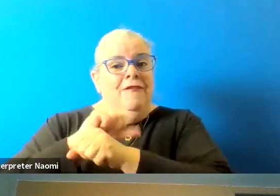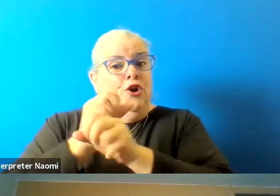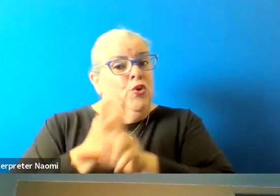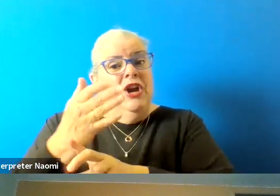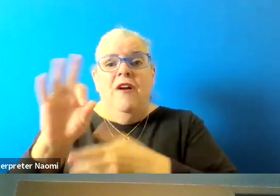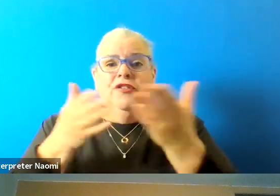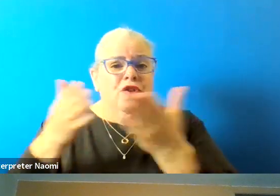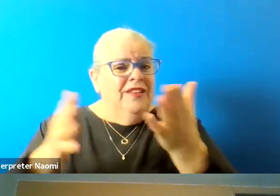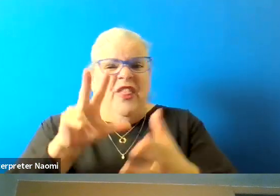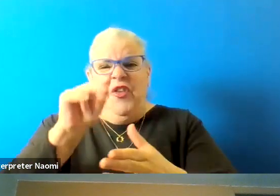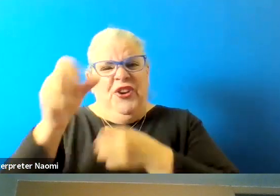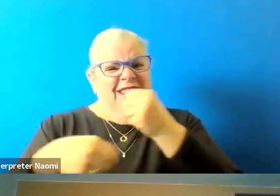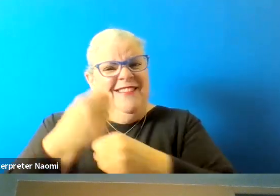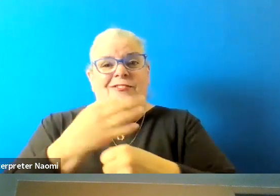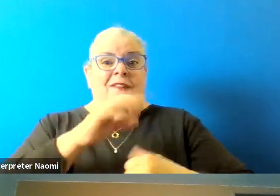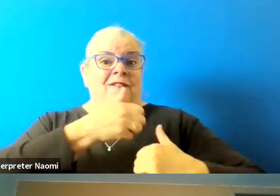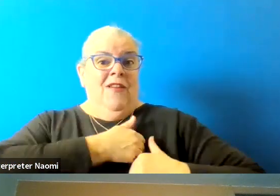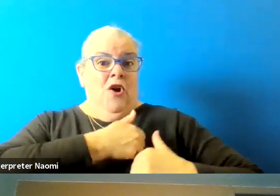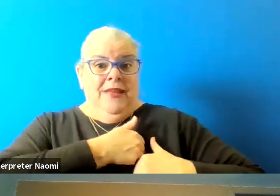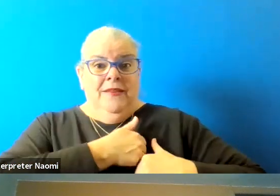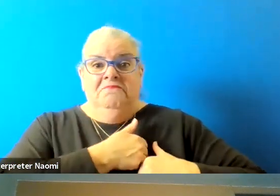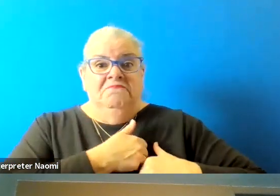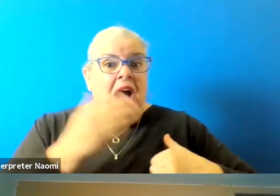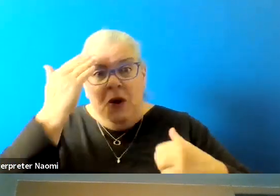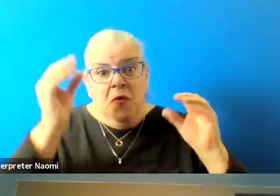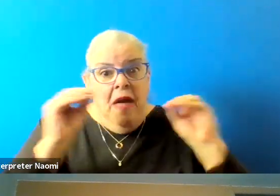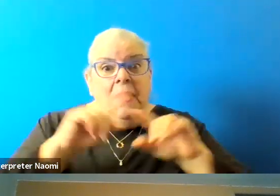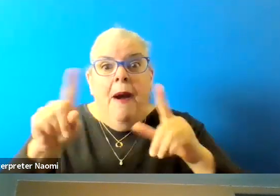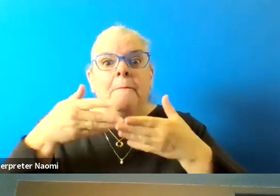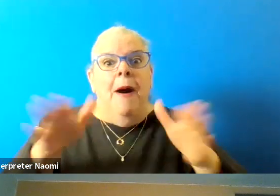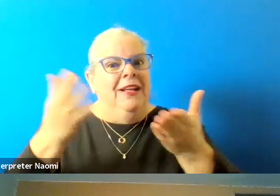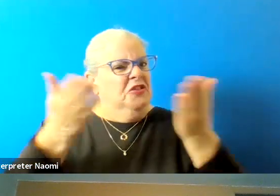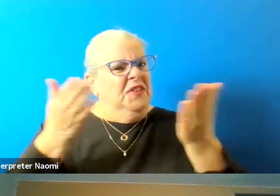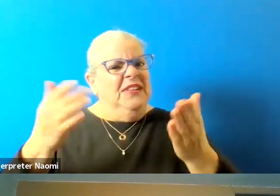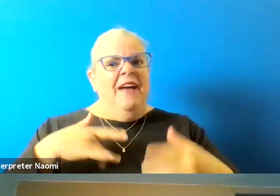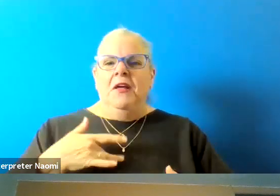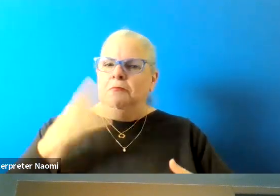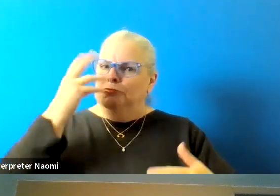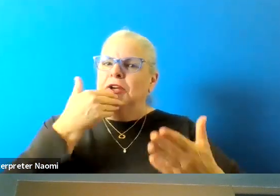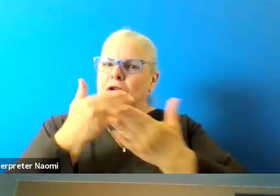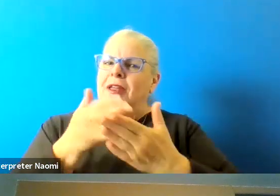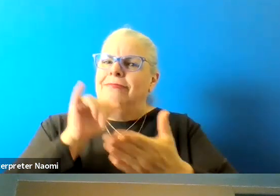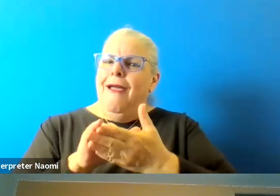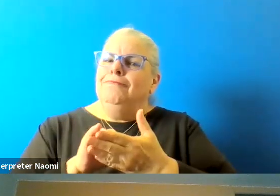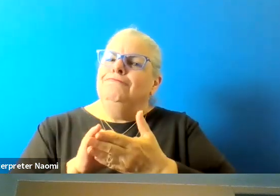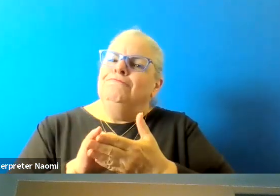I know nothing else but public service. And I think I'm pretty good at it therefore, I'm continuing.